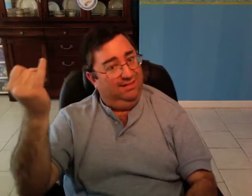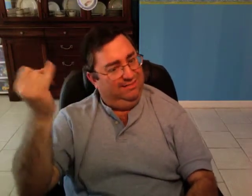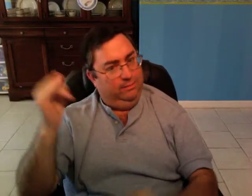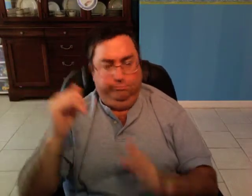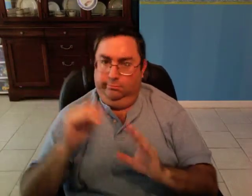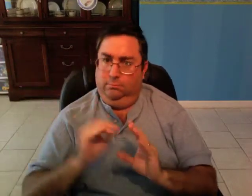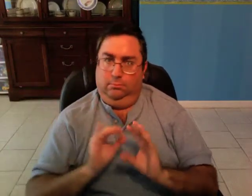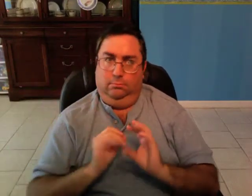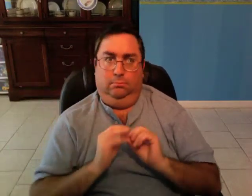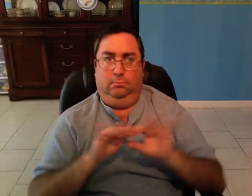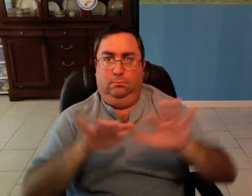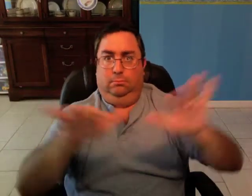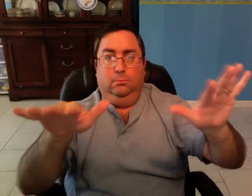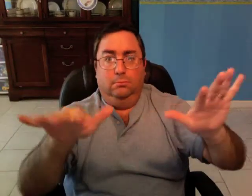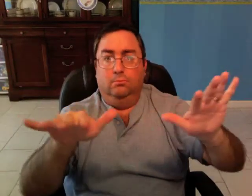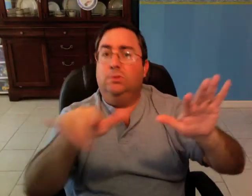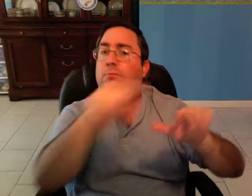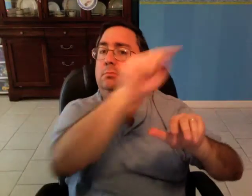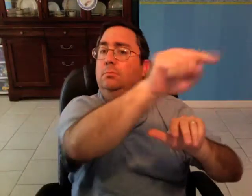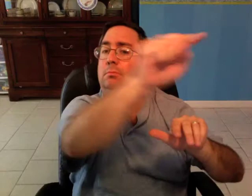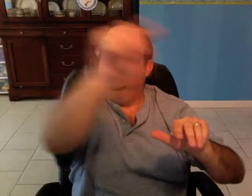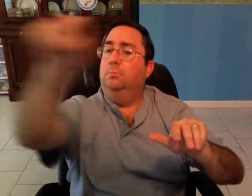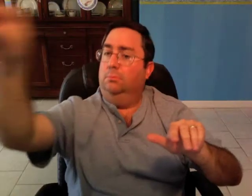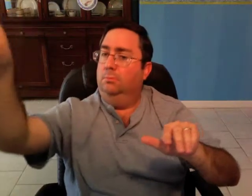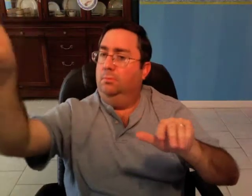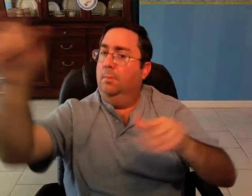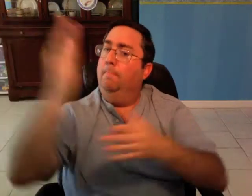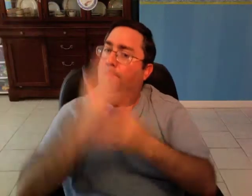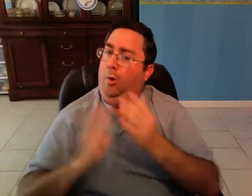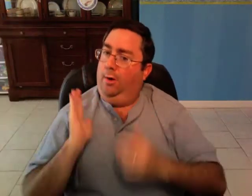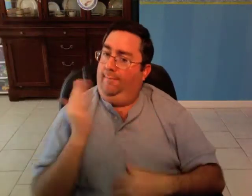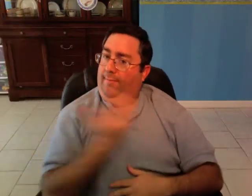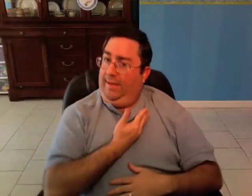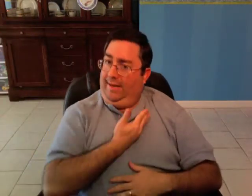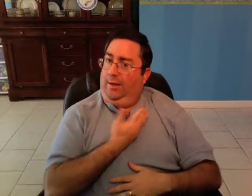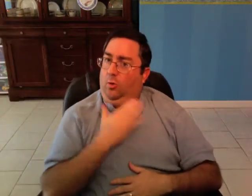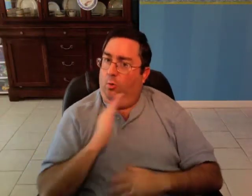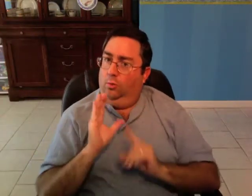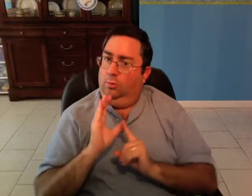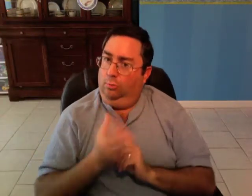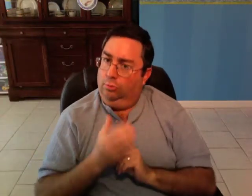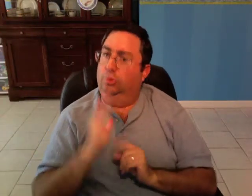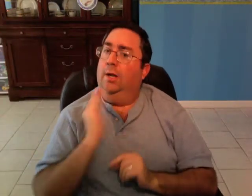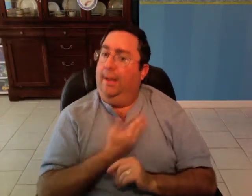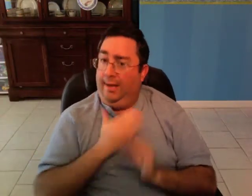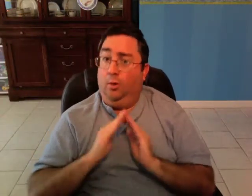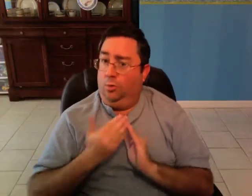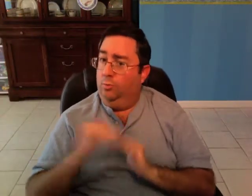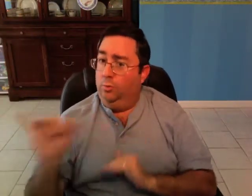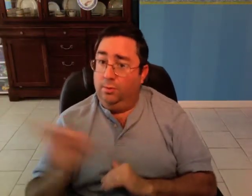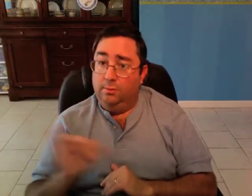Even across the world, they are still part of us and our culture as well.